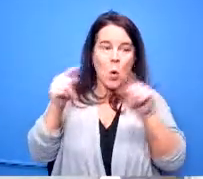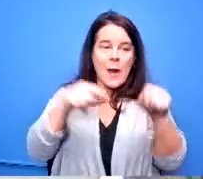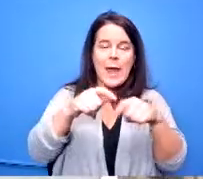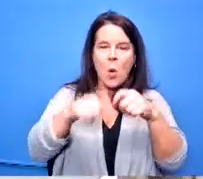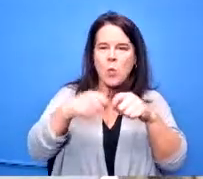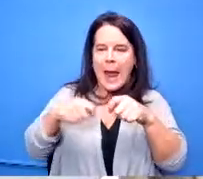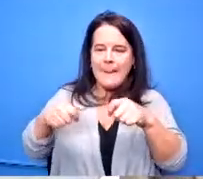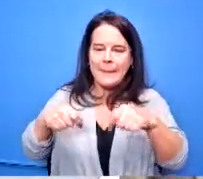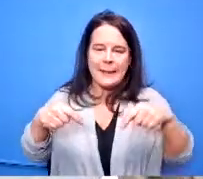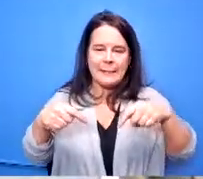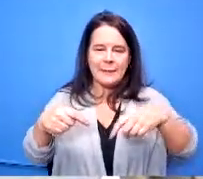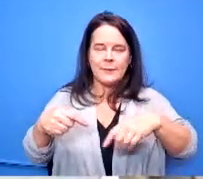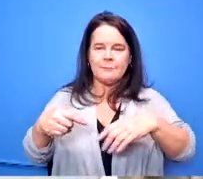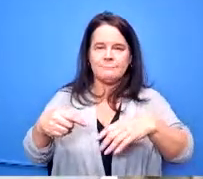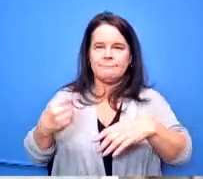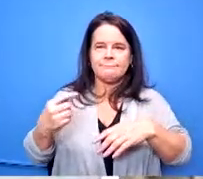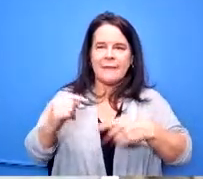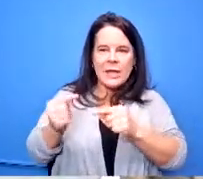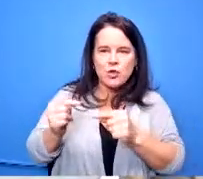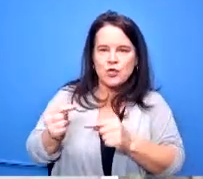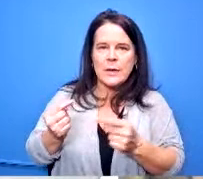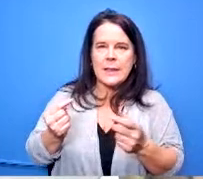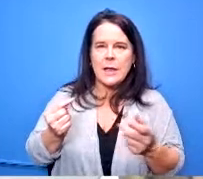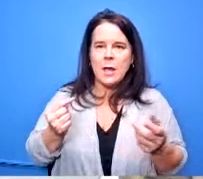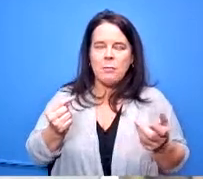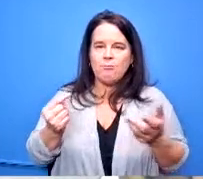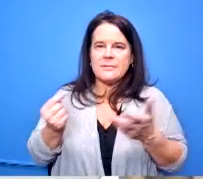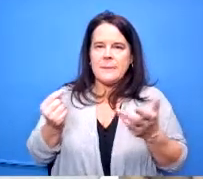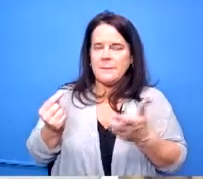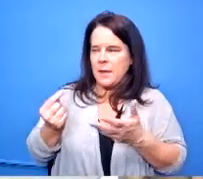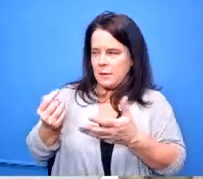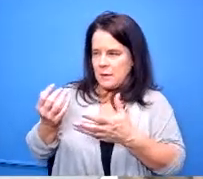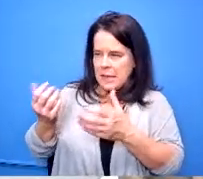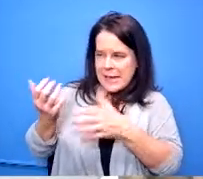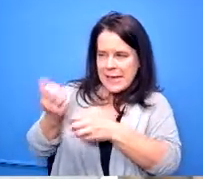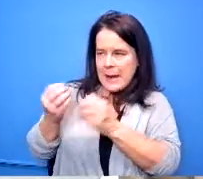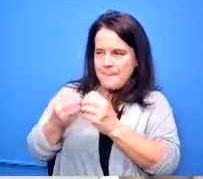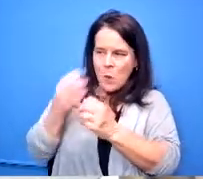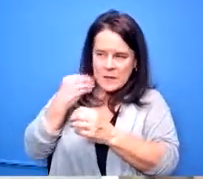it's getting some experiences that are that are in that field right yeah so we can we can have